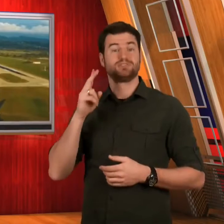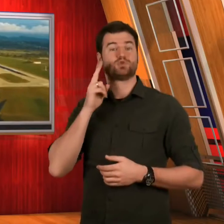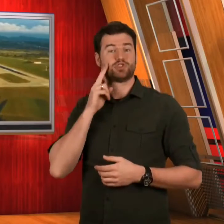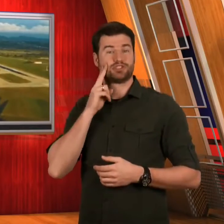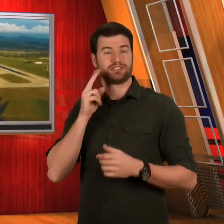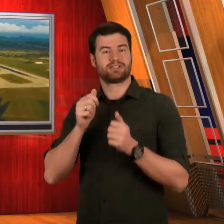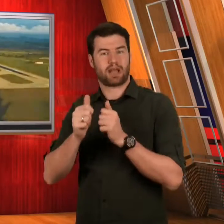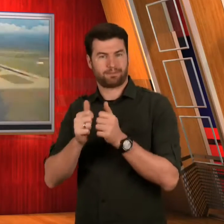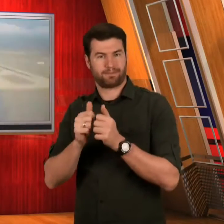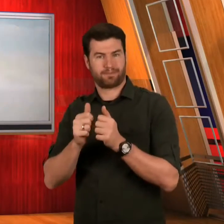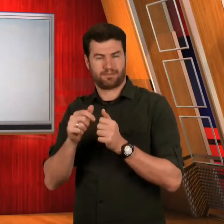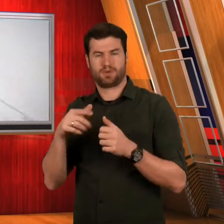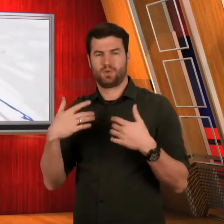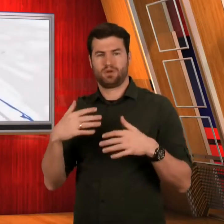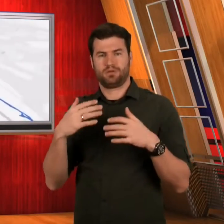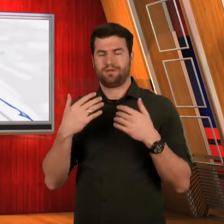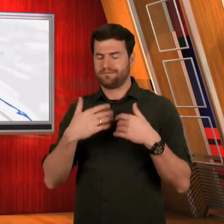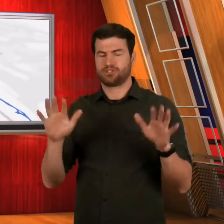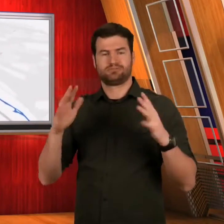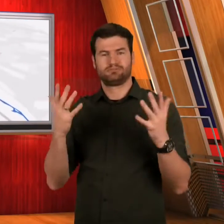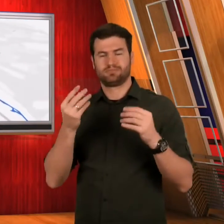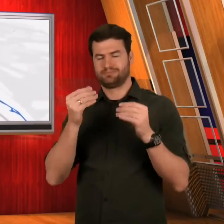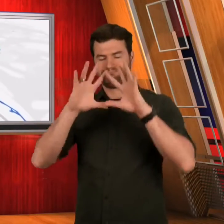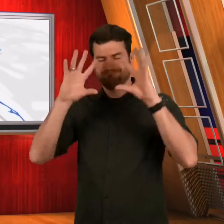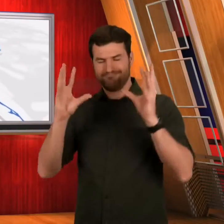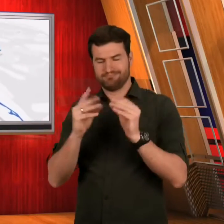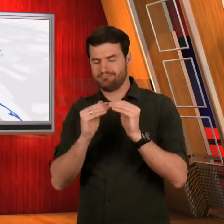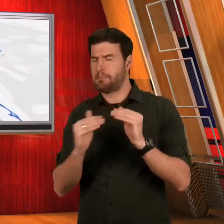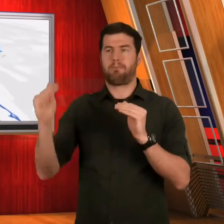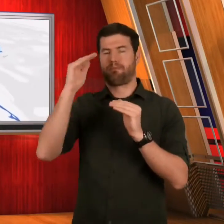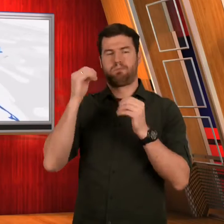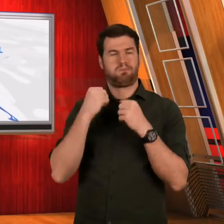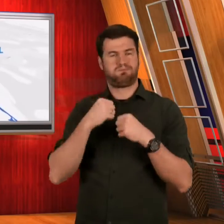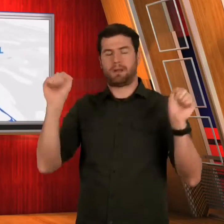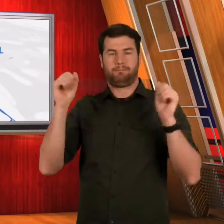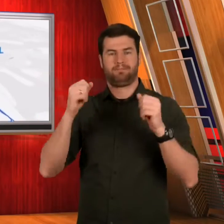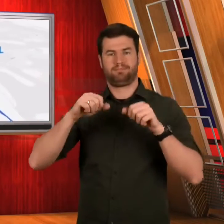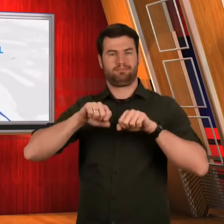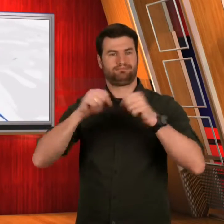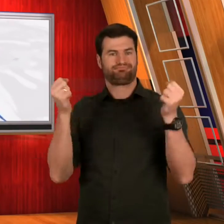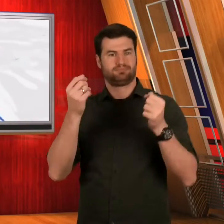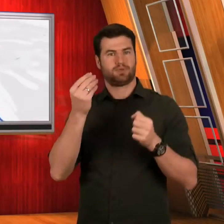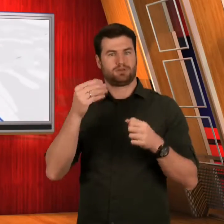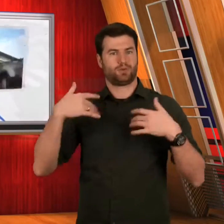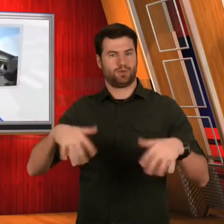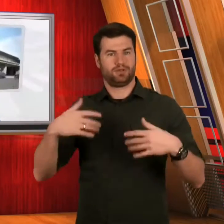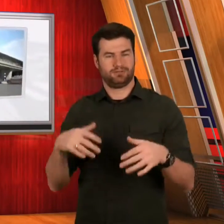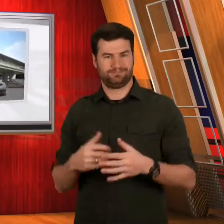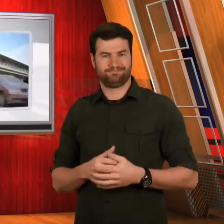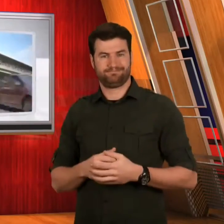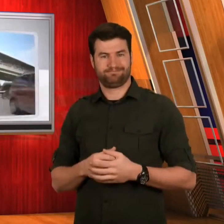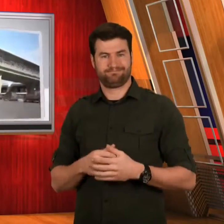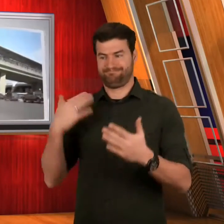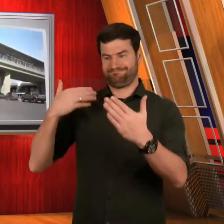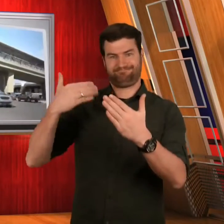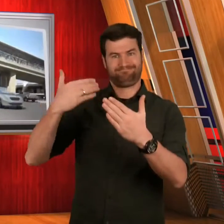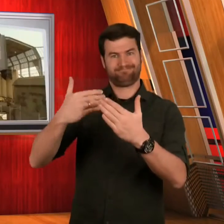the Sochi games goes into the record books